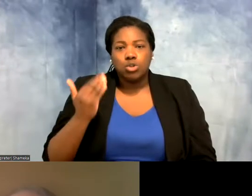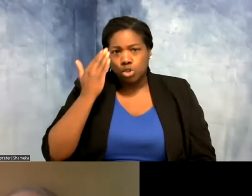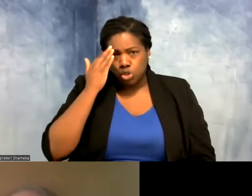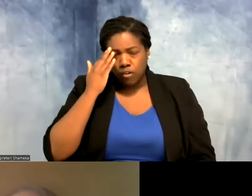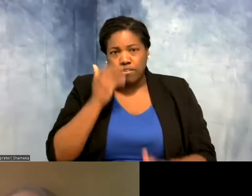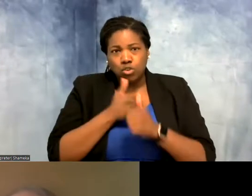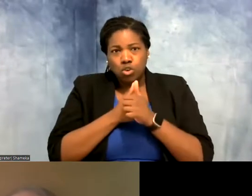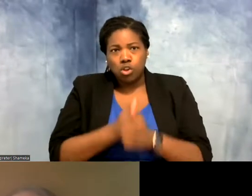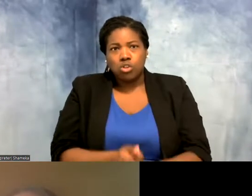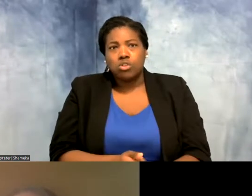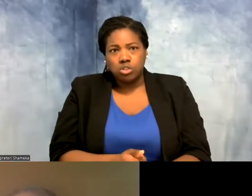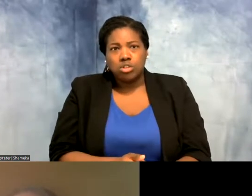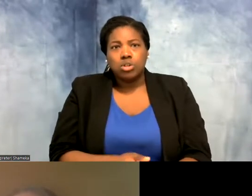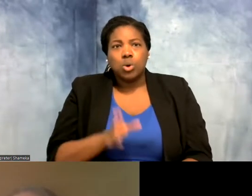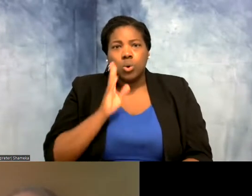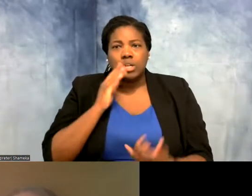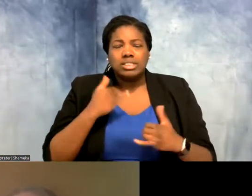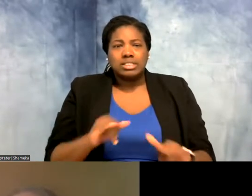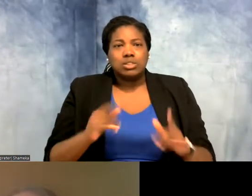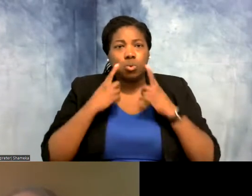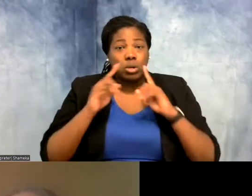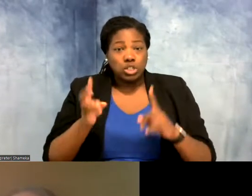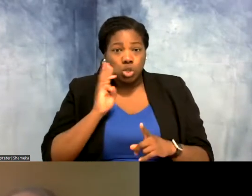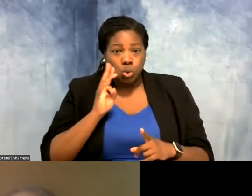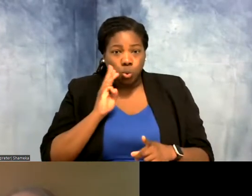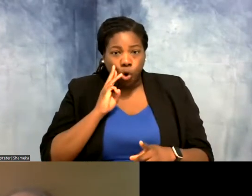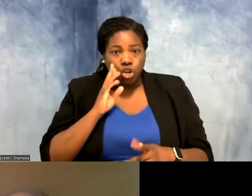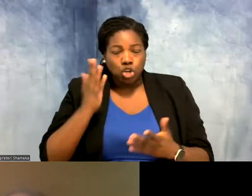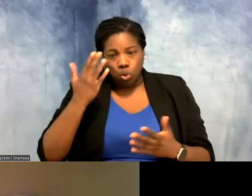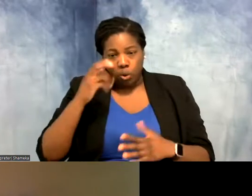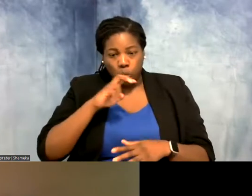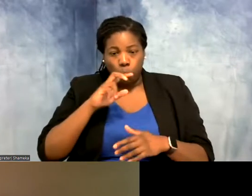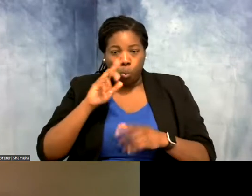and the tags will still work in the water, knowing that these are shorebirds that probably get wet.